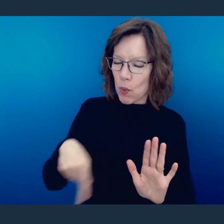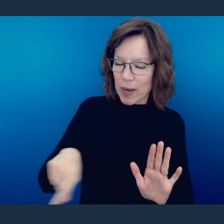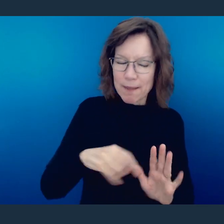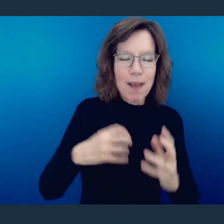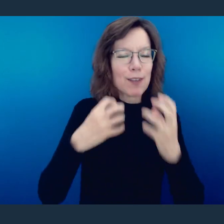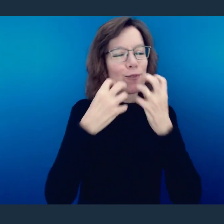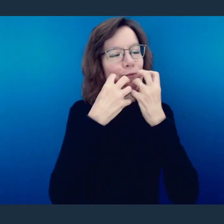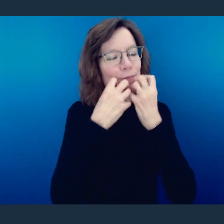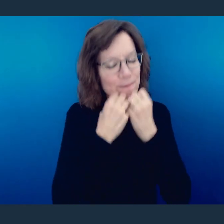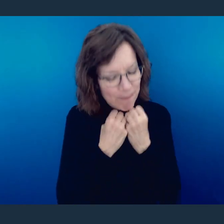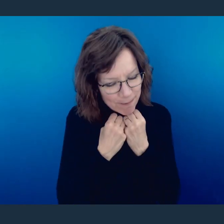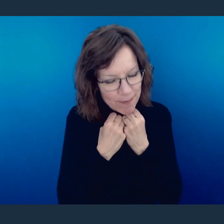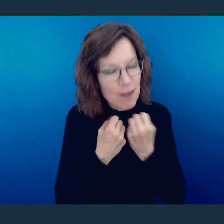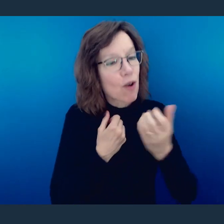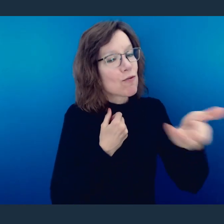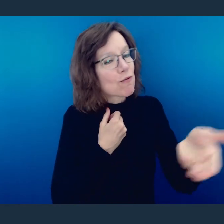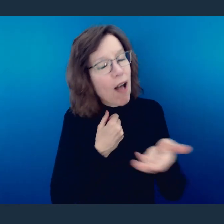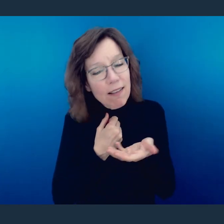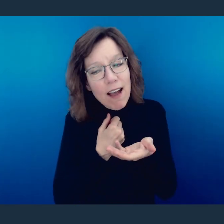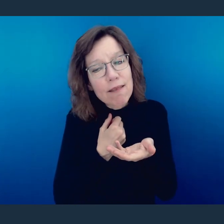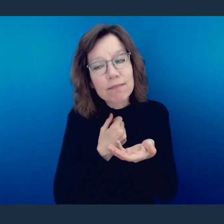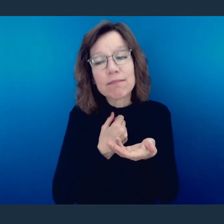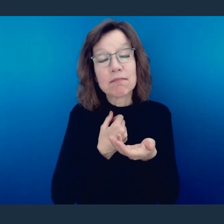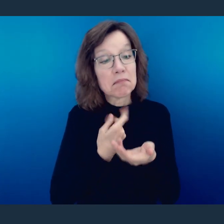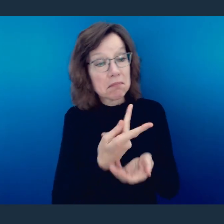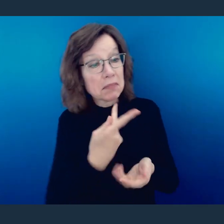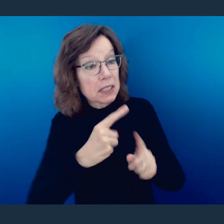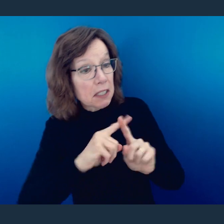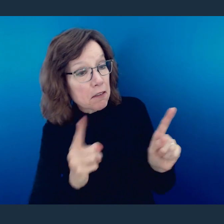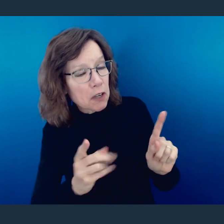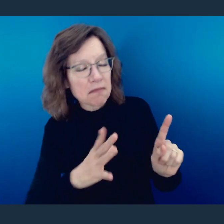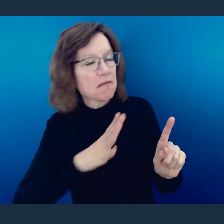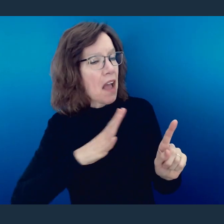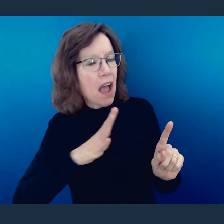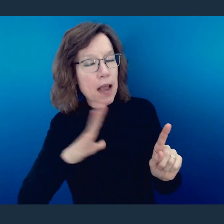to embrace one another with a welcoming demeanor. Learn to look at the lens of one another through